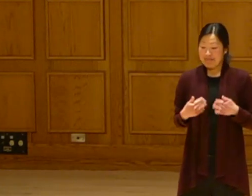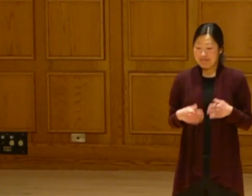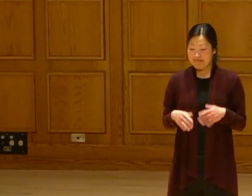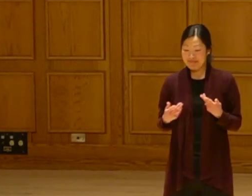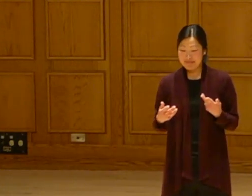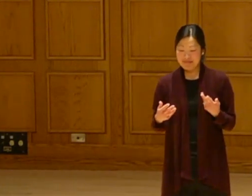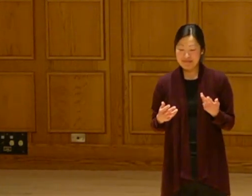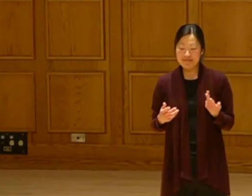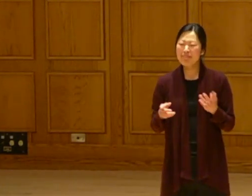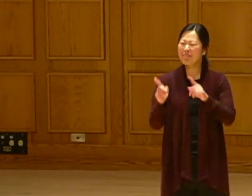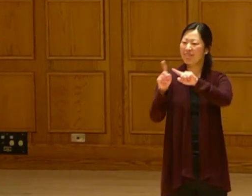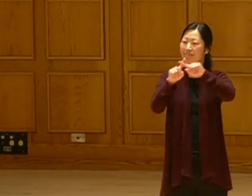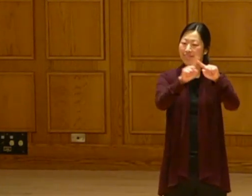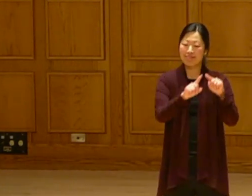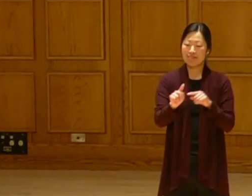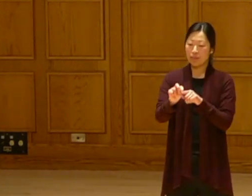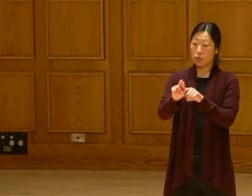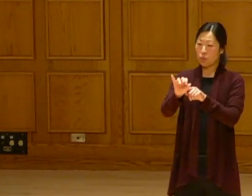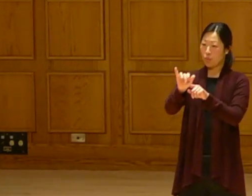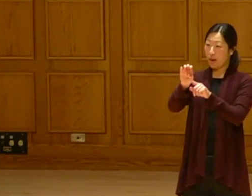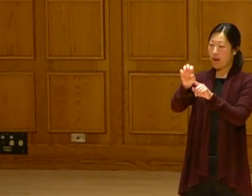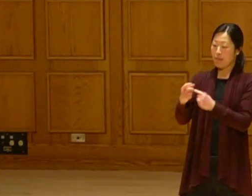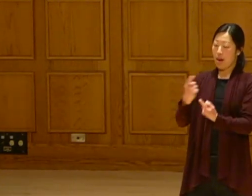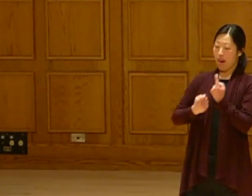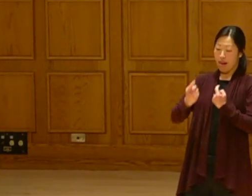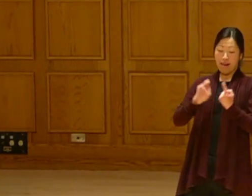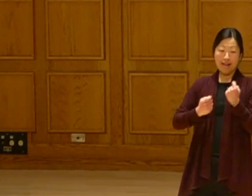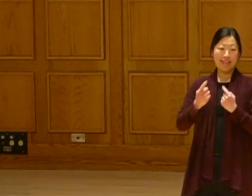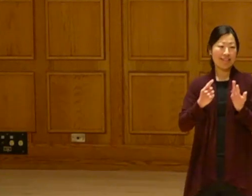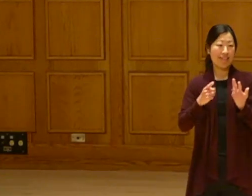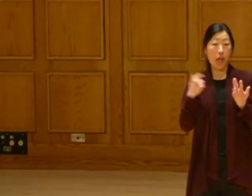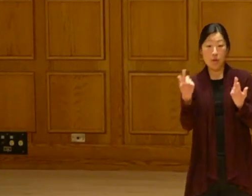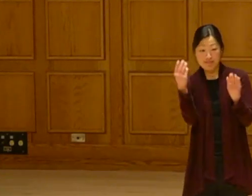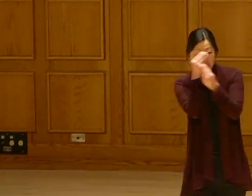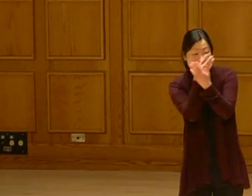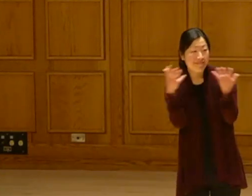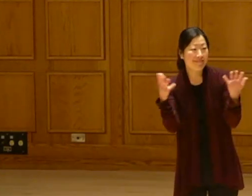I tell -- I always get asked by different tribes. I always tell people and tribes that we're in the gaming business.